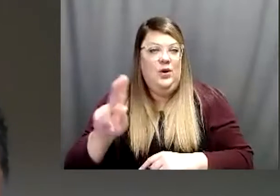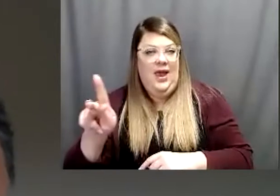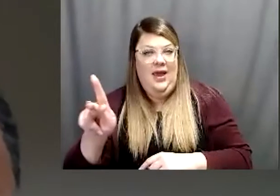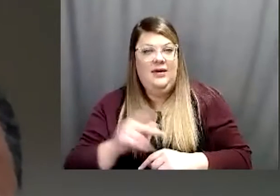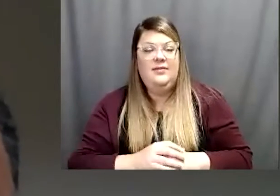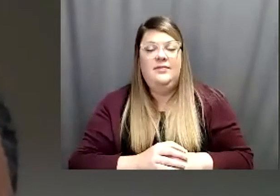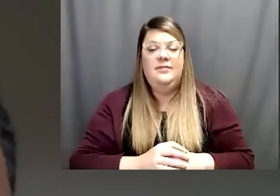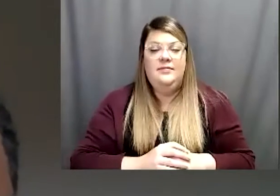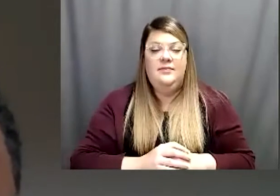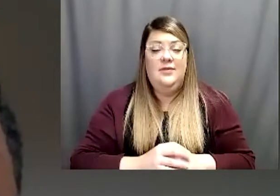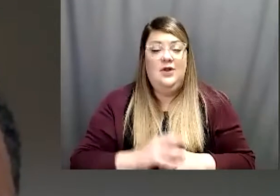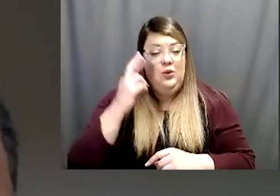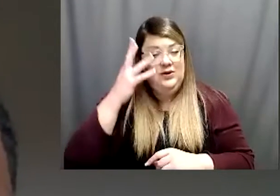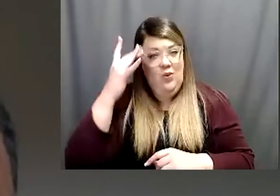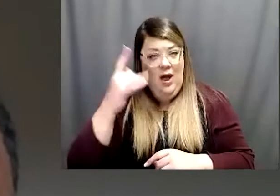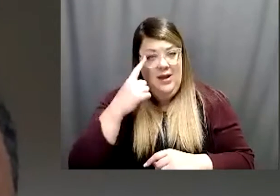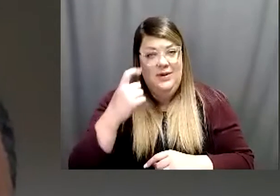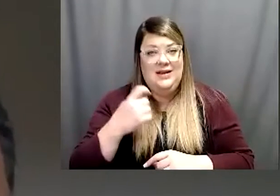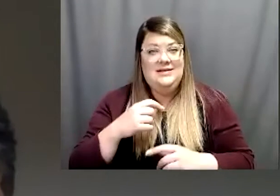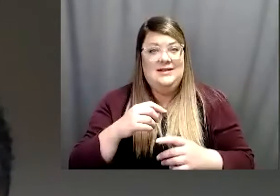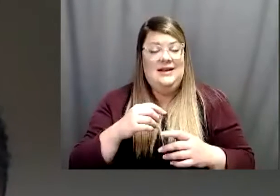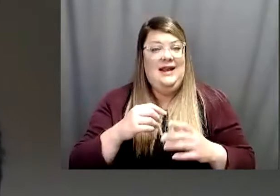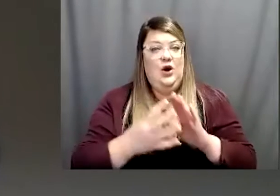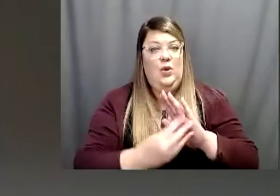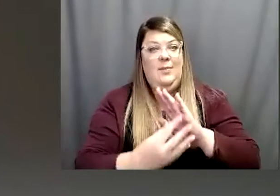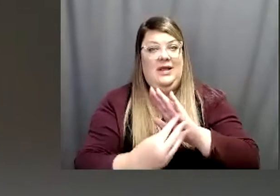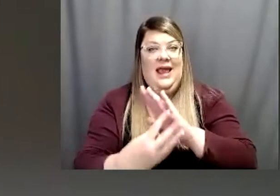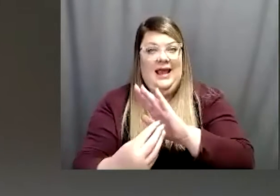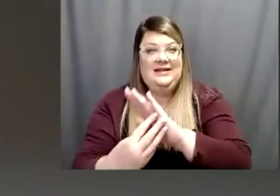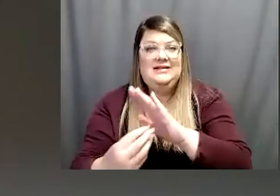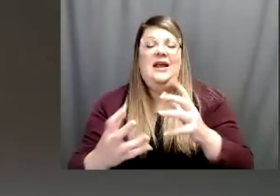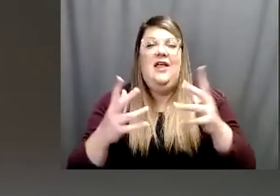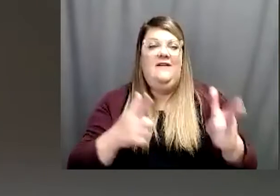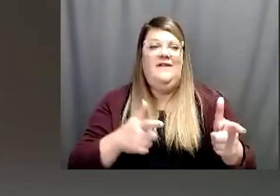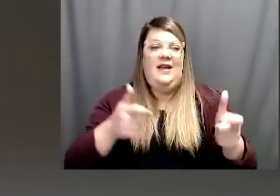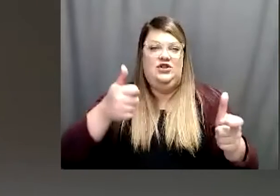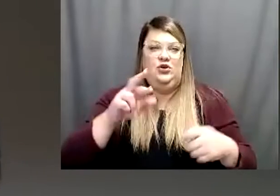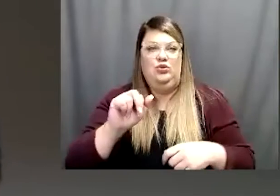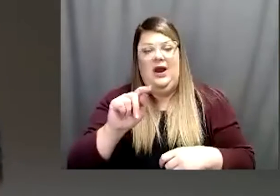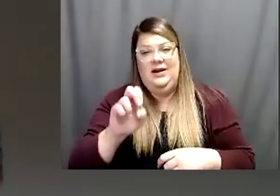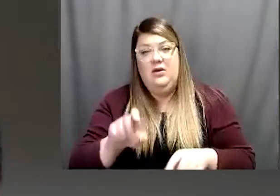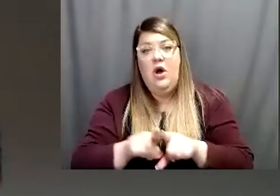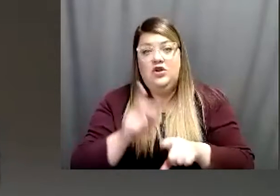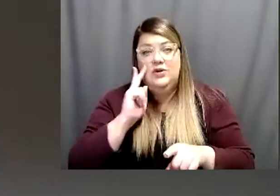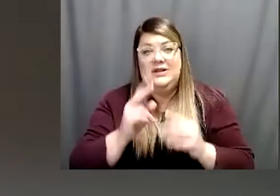why the reason is that it replicates at a much much faster rate. We also see much higher viral